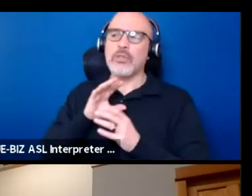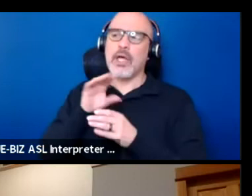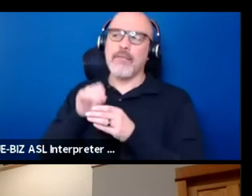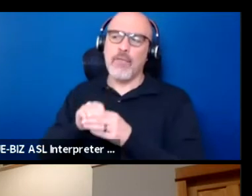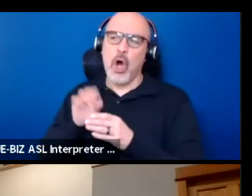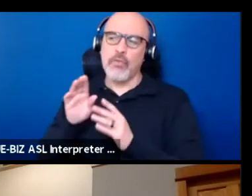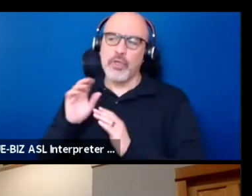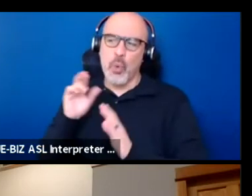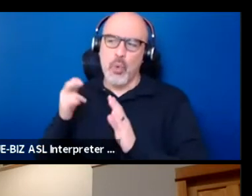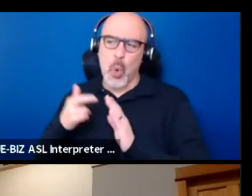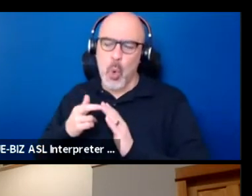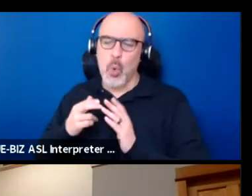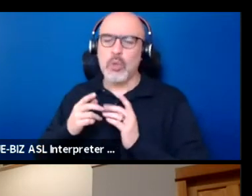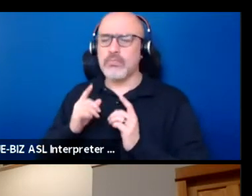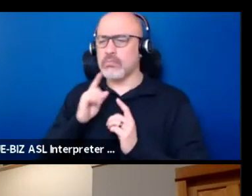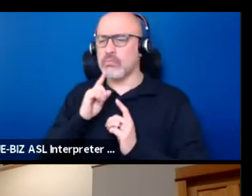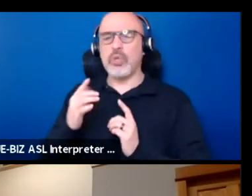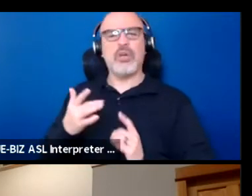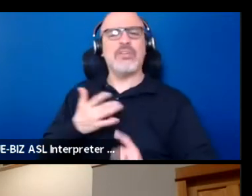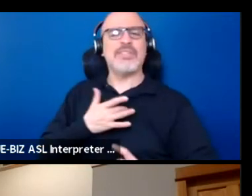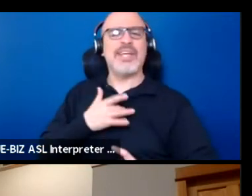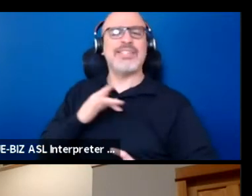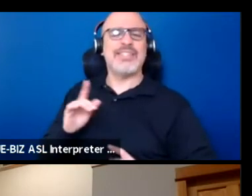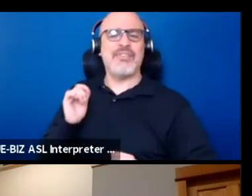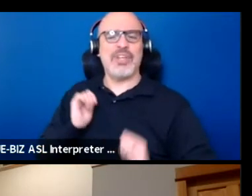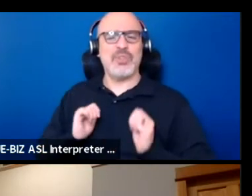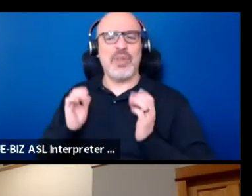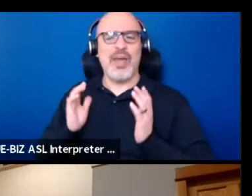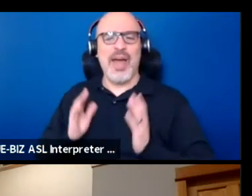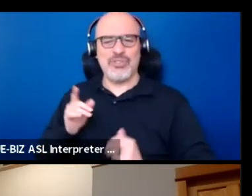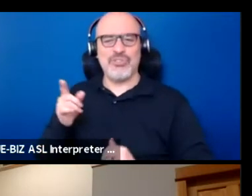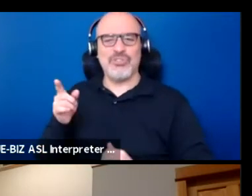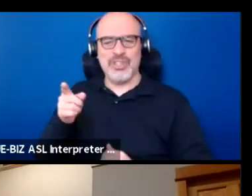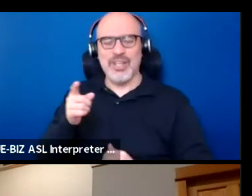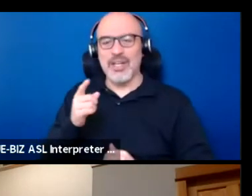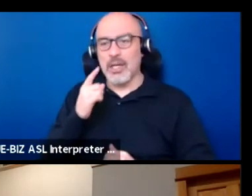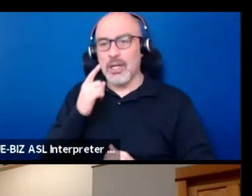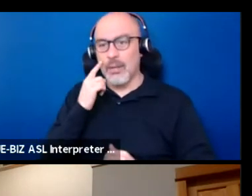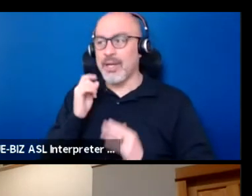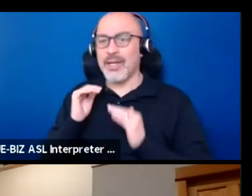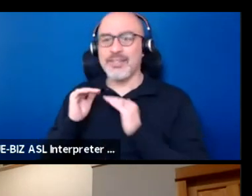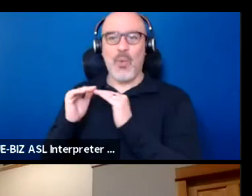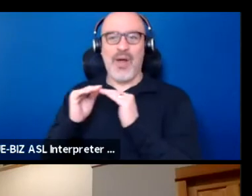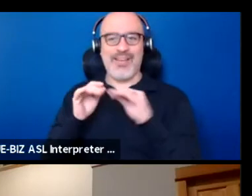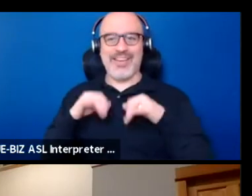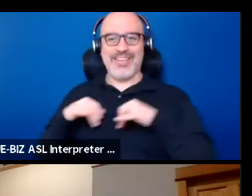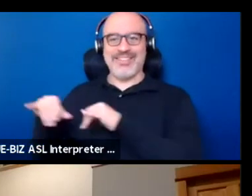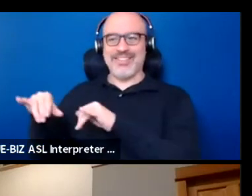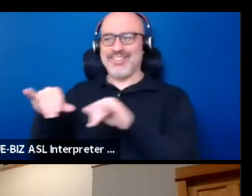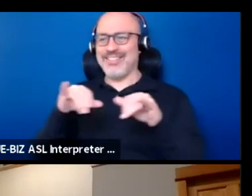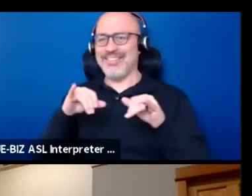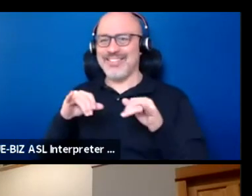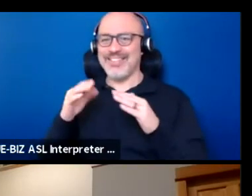Just a real sensitivity to the actors because there would be an equality. There's no big boss.